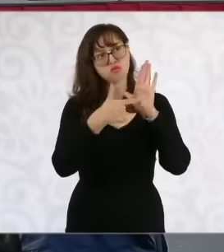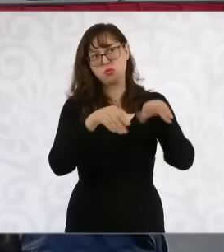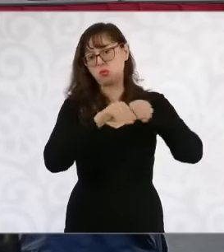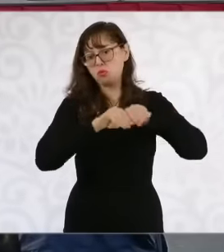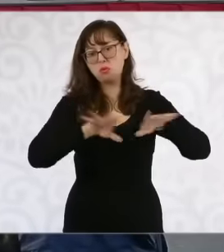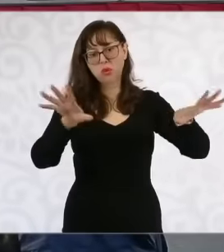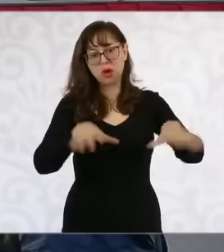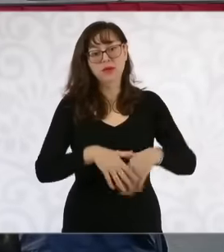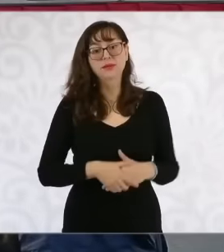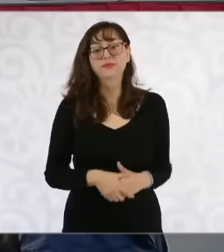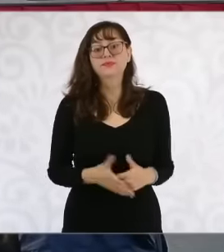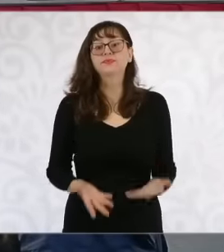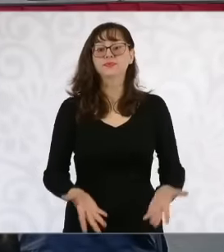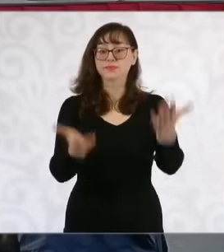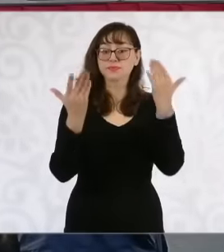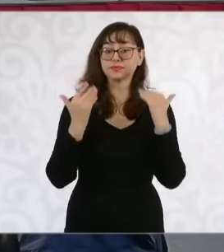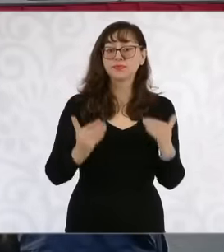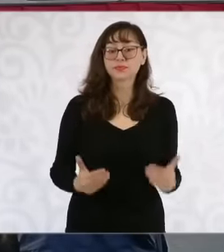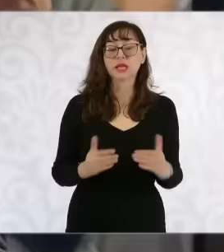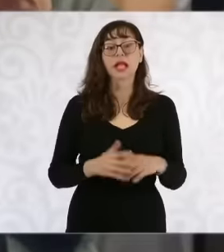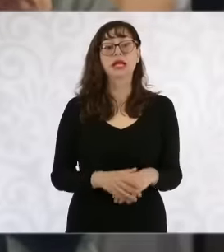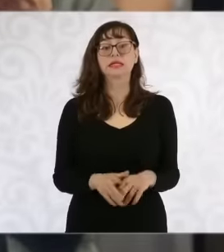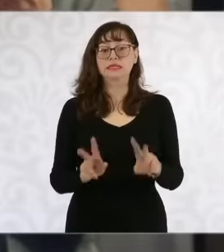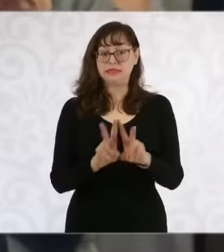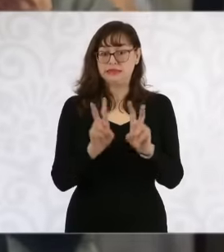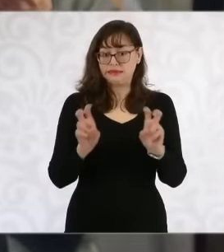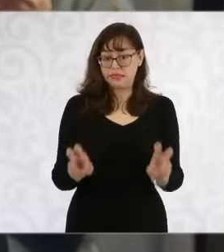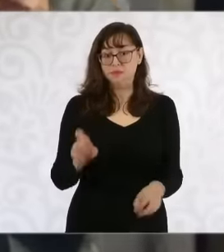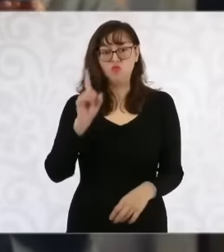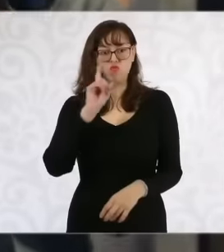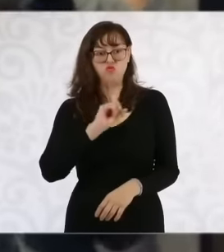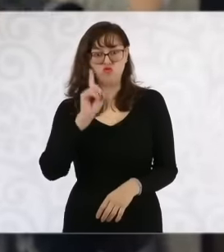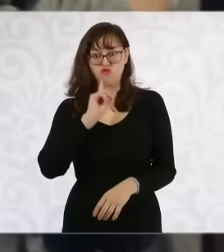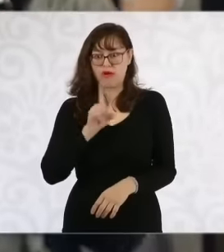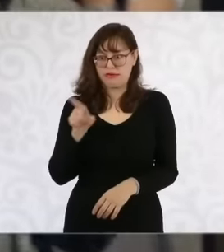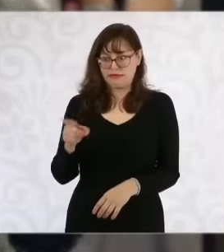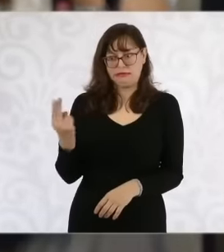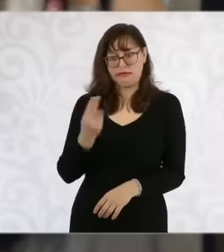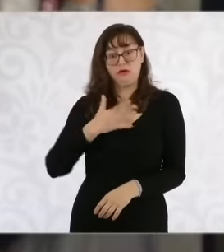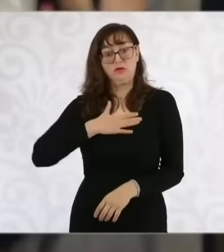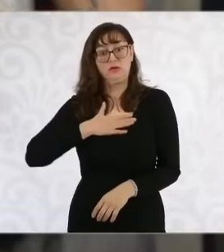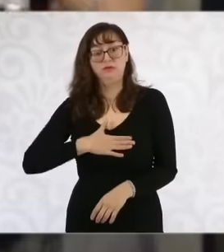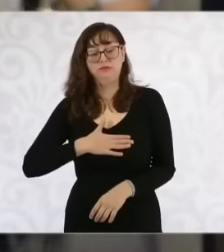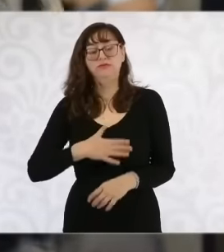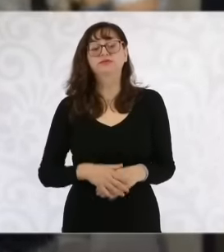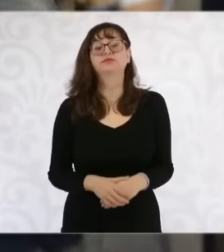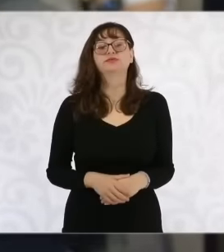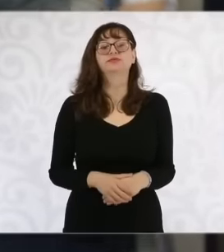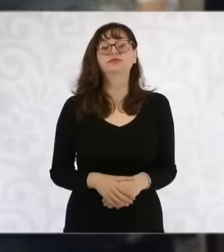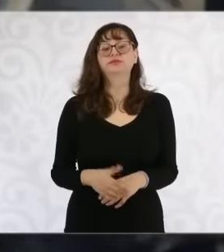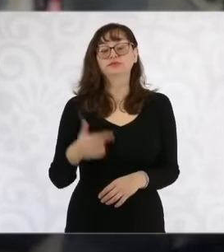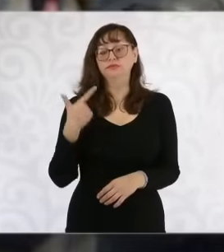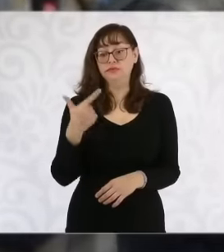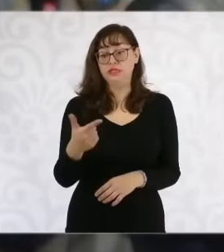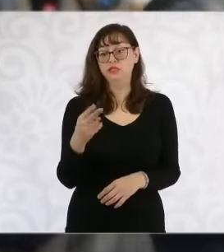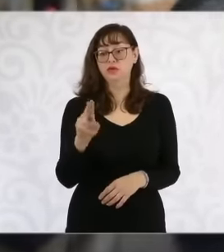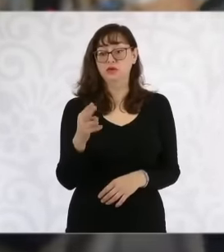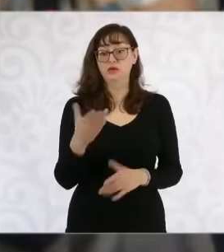to a woman on the 7th Next November it will be 124 years since the writer and